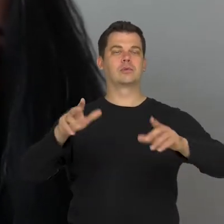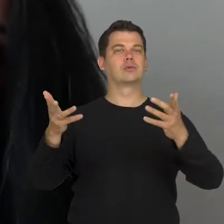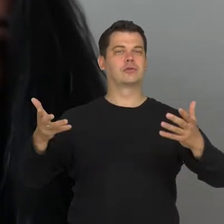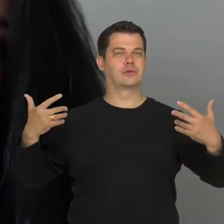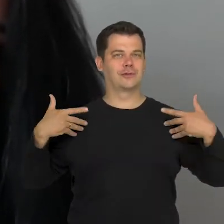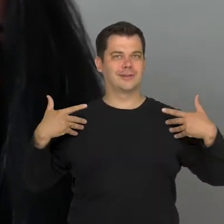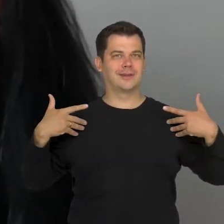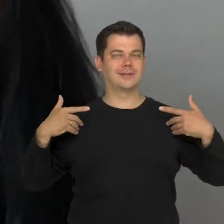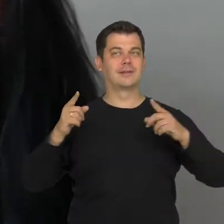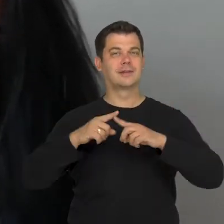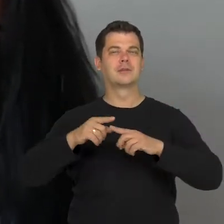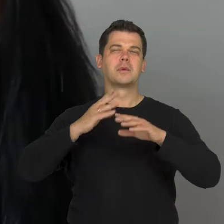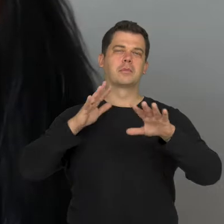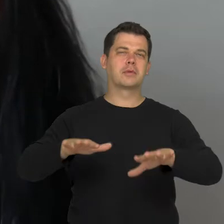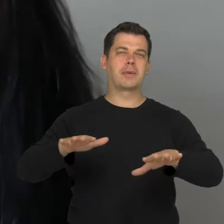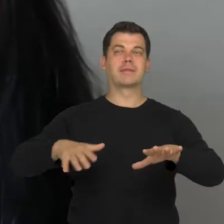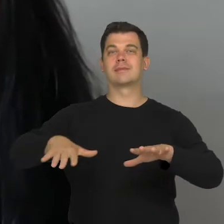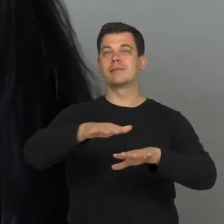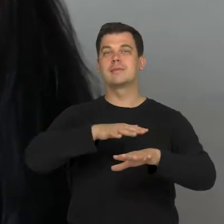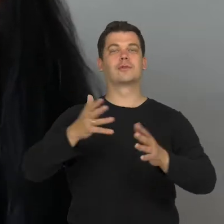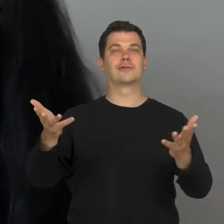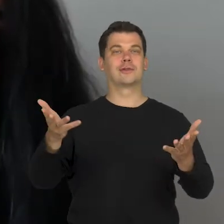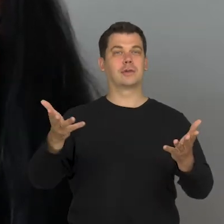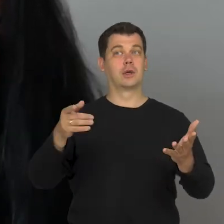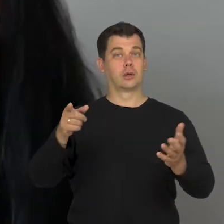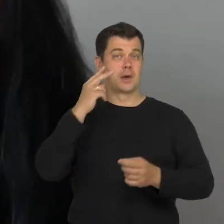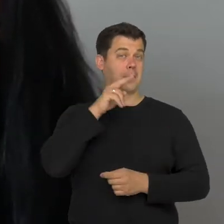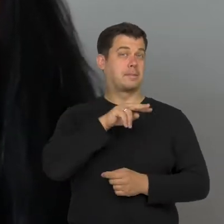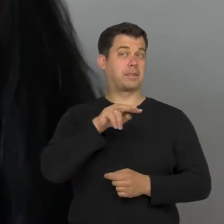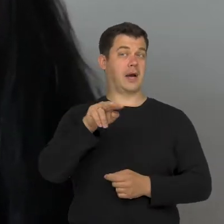we stay, grow up etc. So this look carries